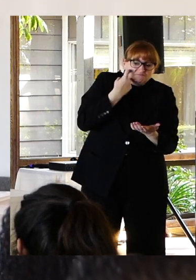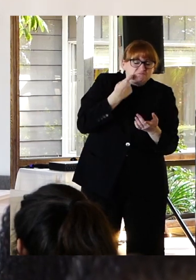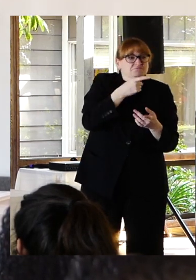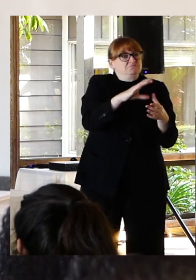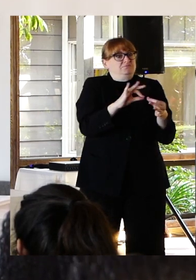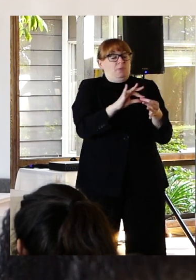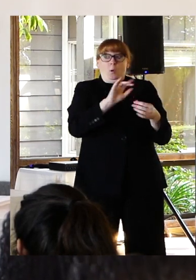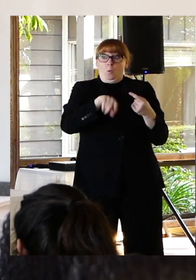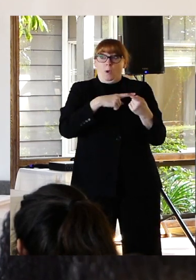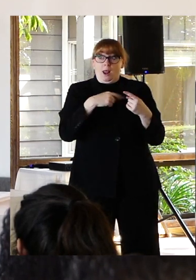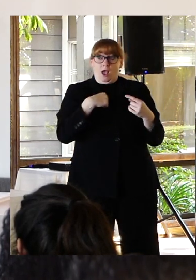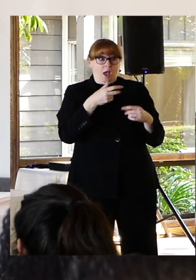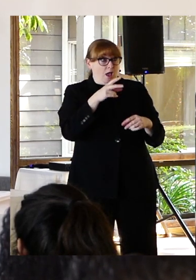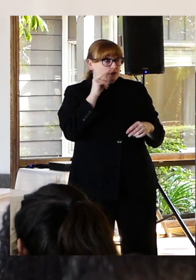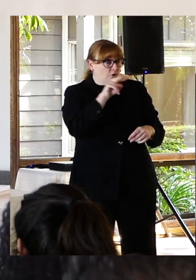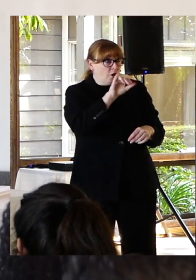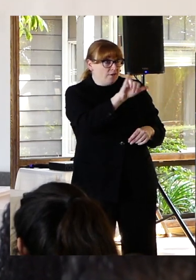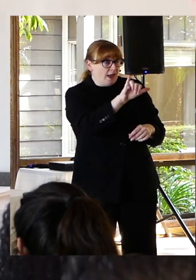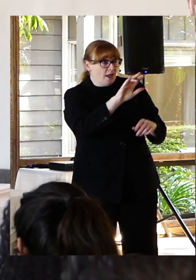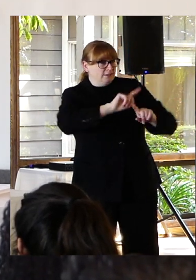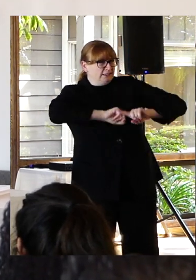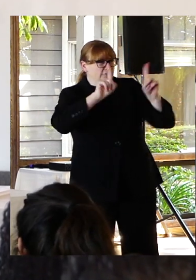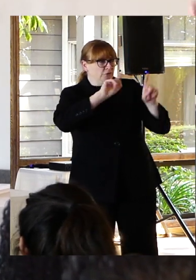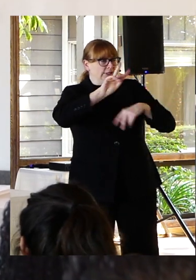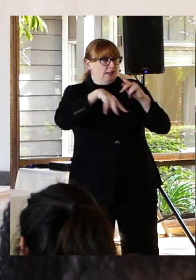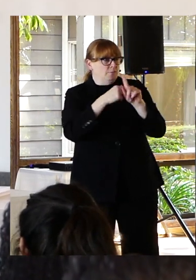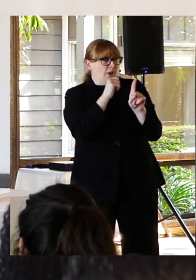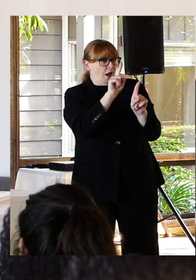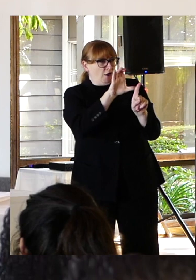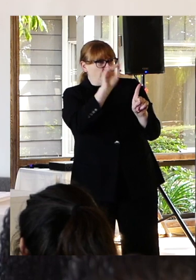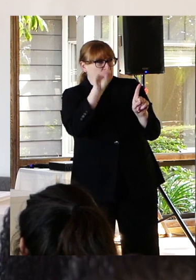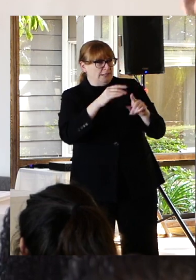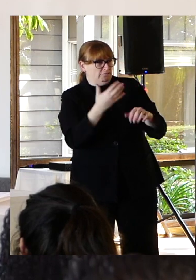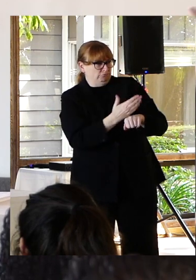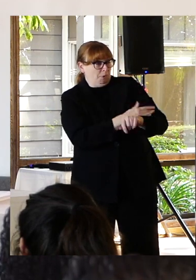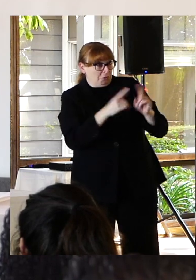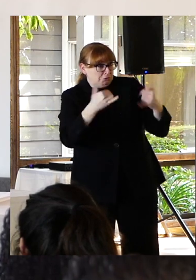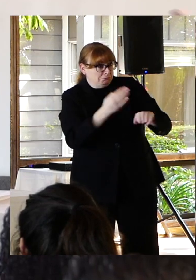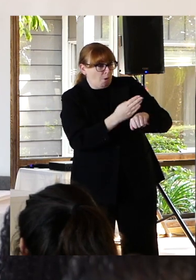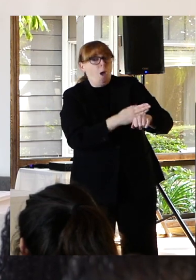absolutely changed my life and it saved my life. This paradigm shift this